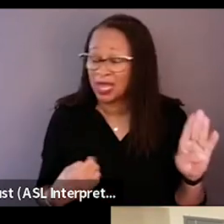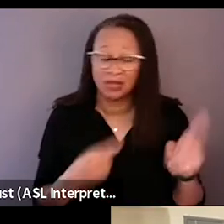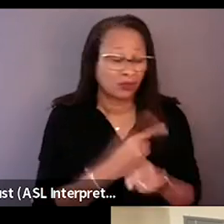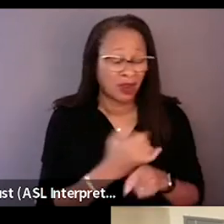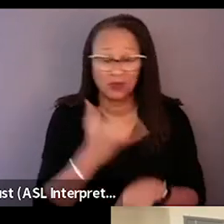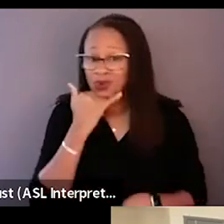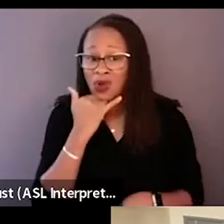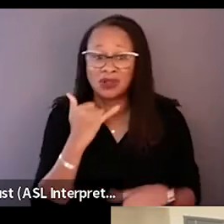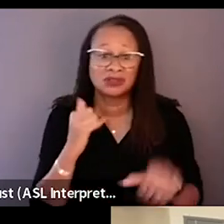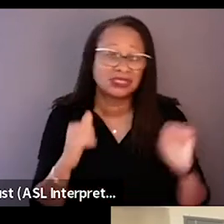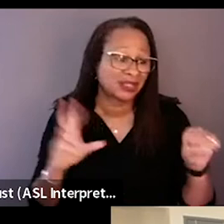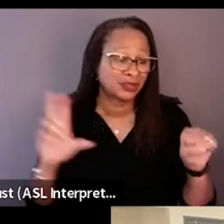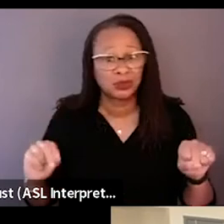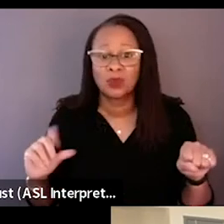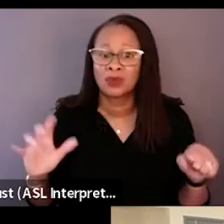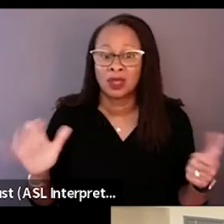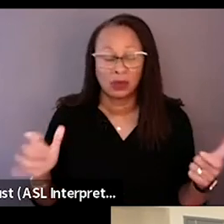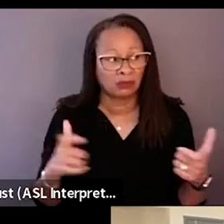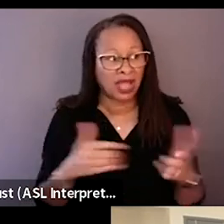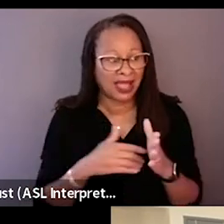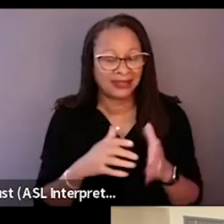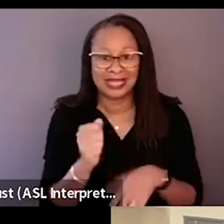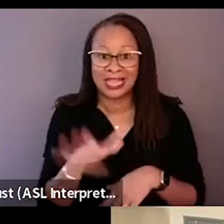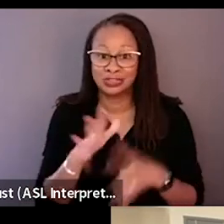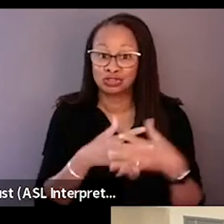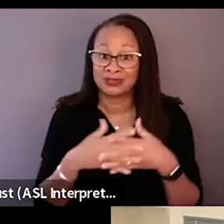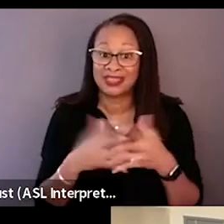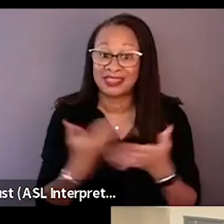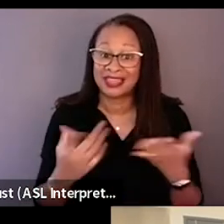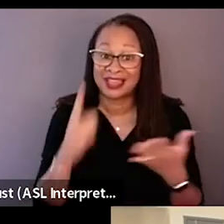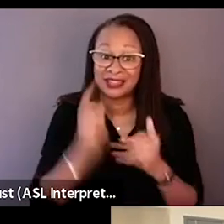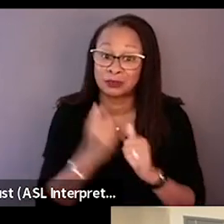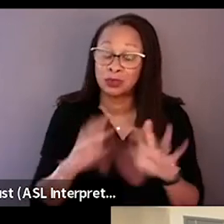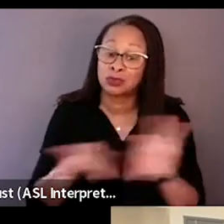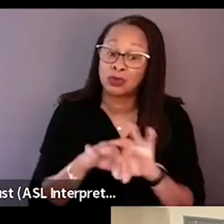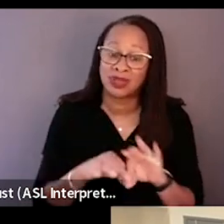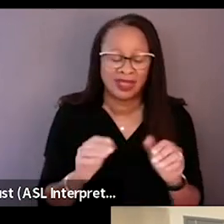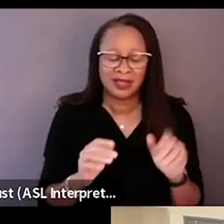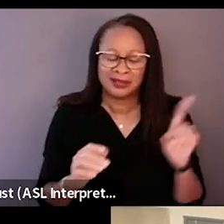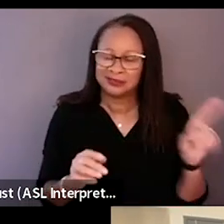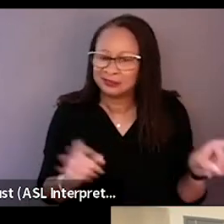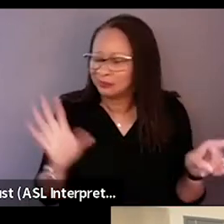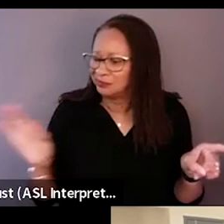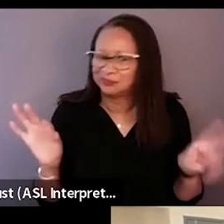And the thing that I think is the most important beyond what side we're on is two things.